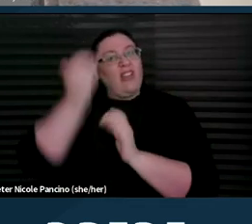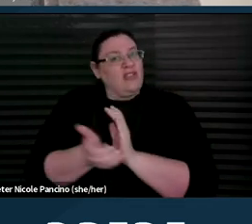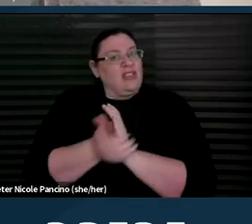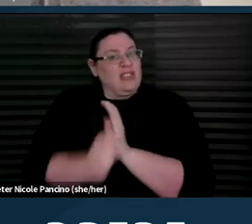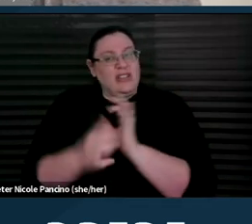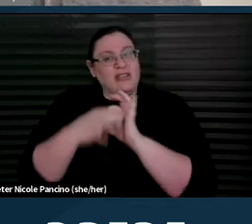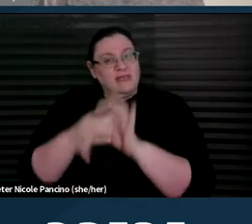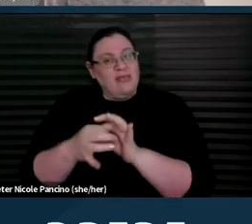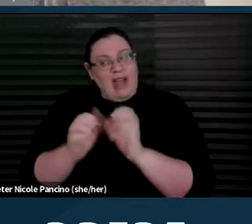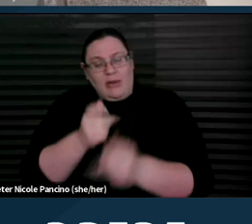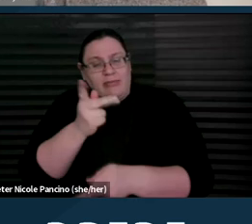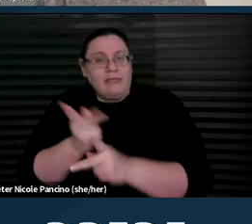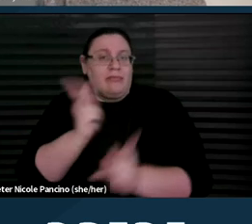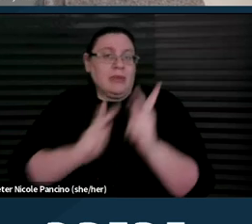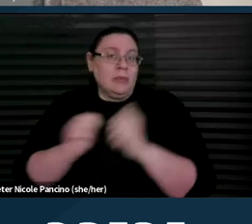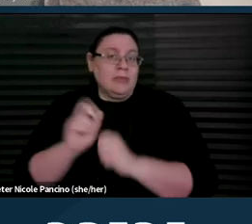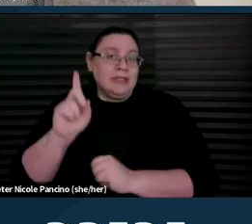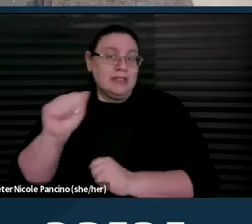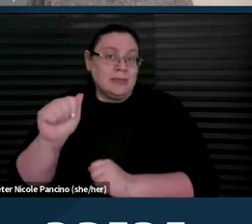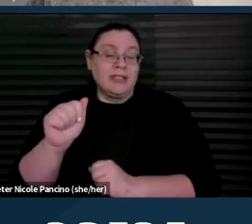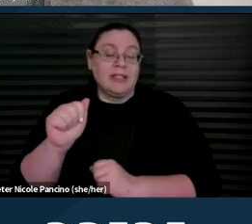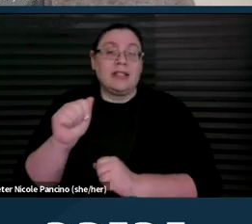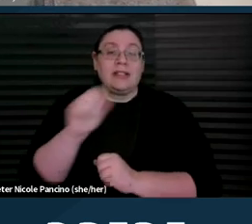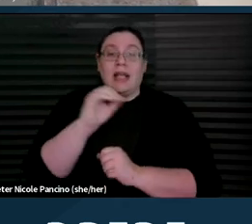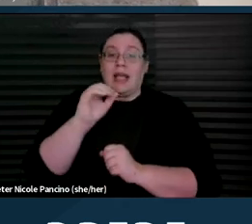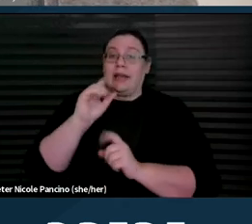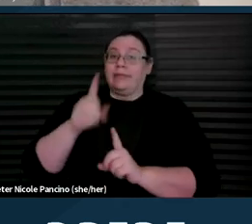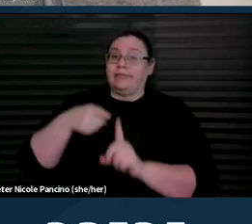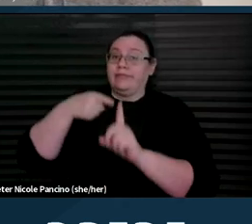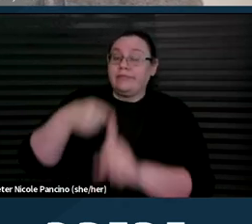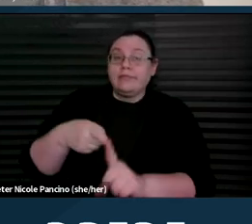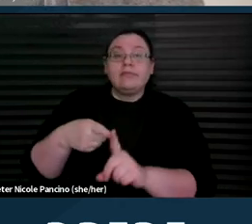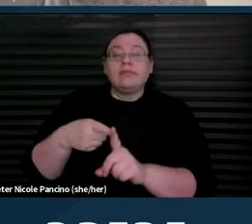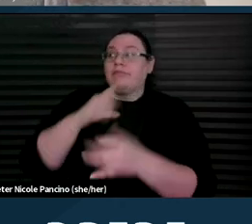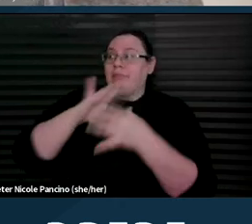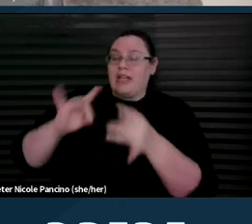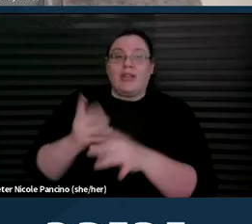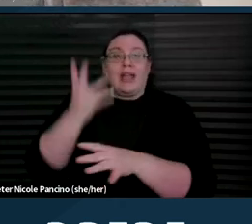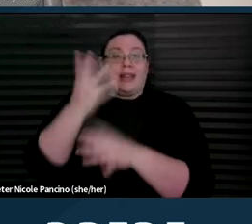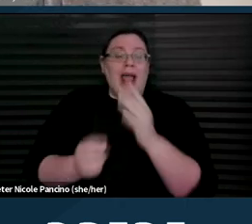for people with disabilities and especially mentioned their lack of patient transfer skills.